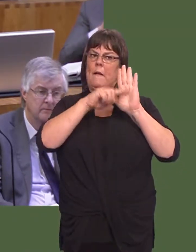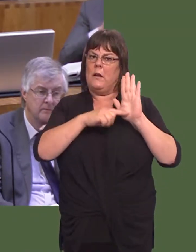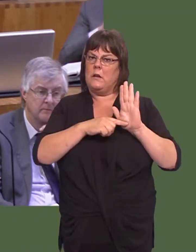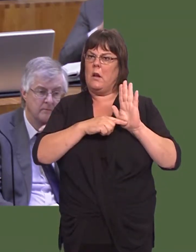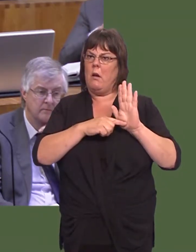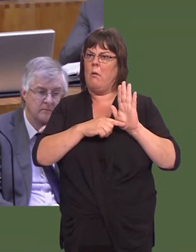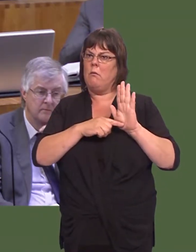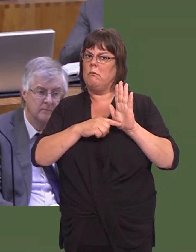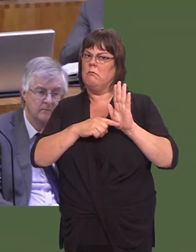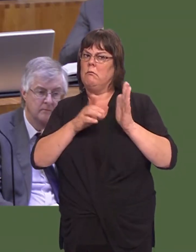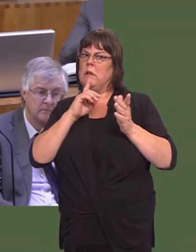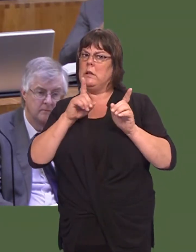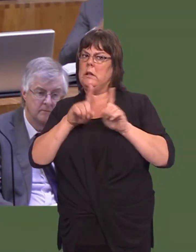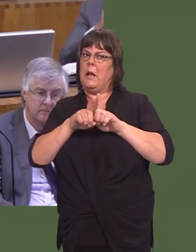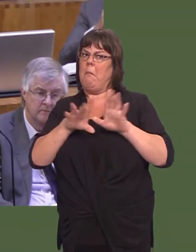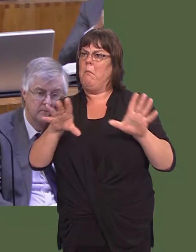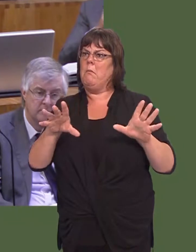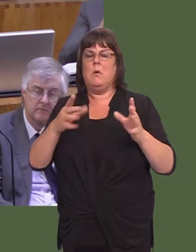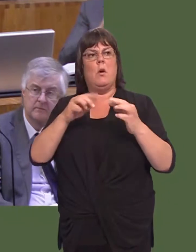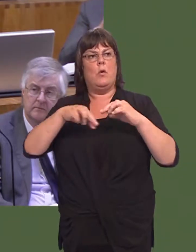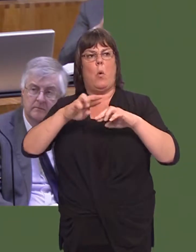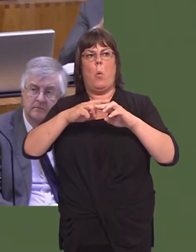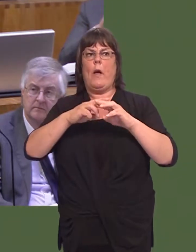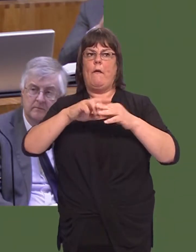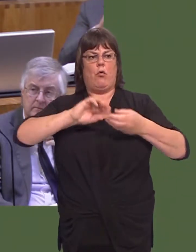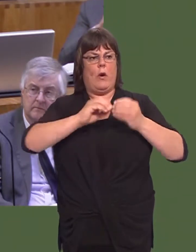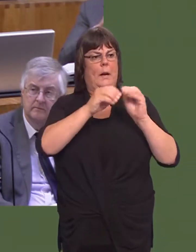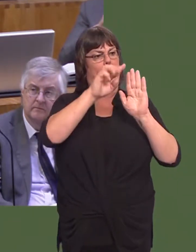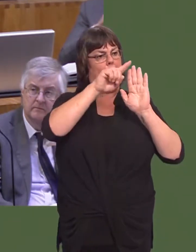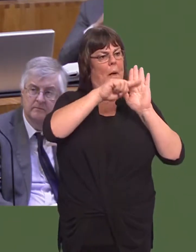We reflect the reality of devolution, and thatís exactly what weíve done in our manifesto.